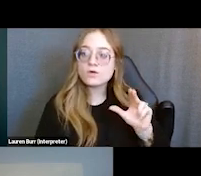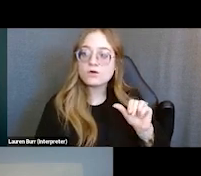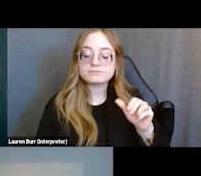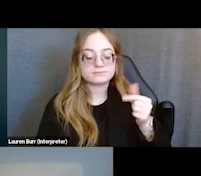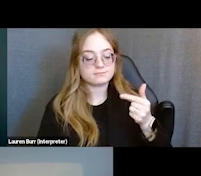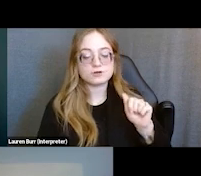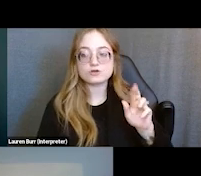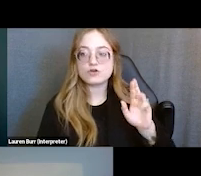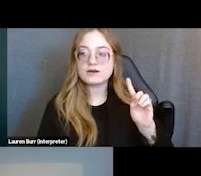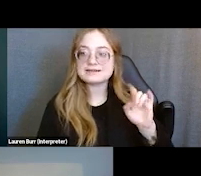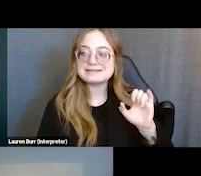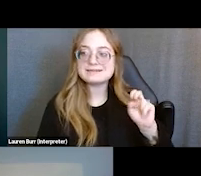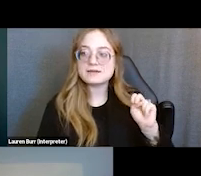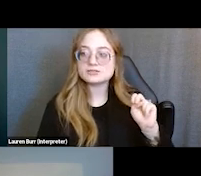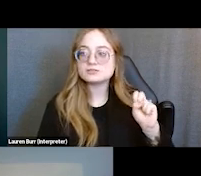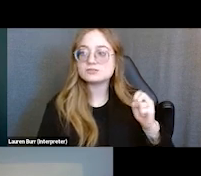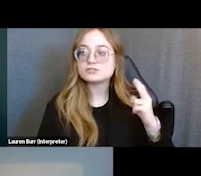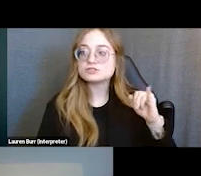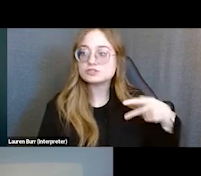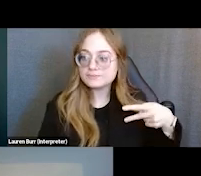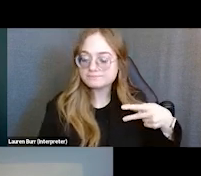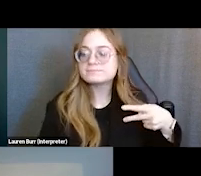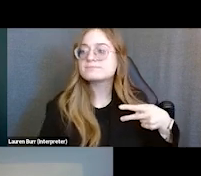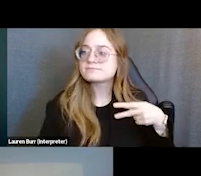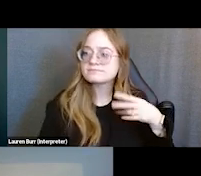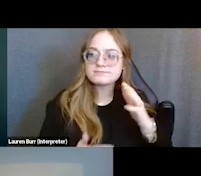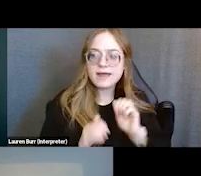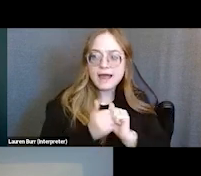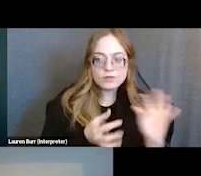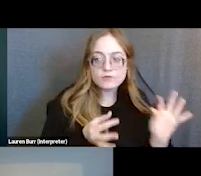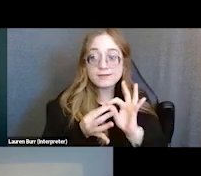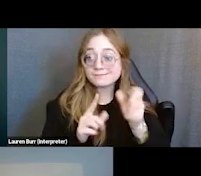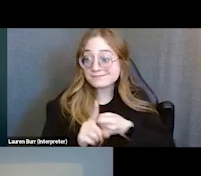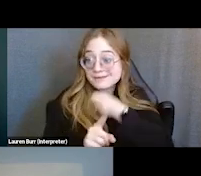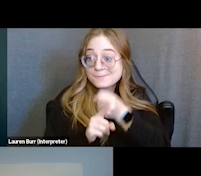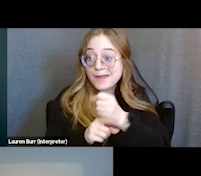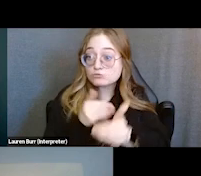to SOAR claims, if they impact the process or if that process can be expedited,